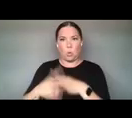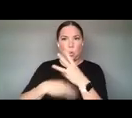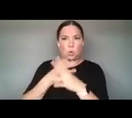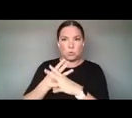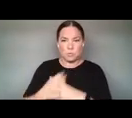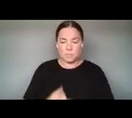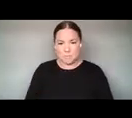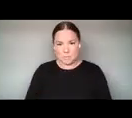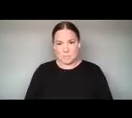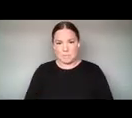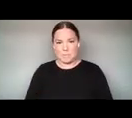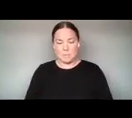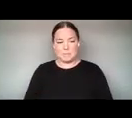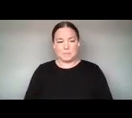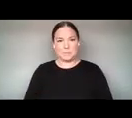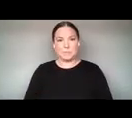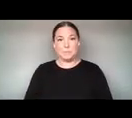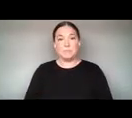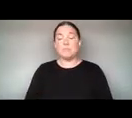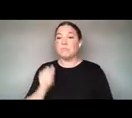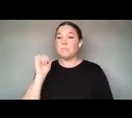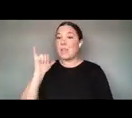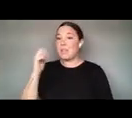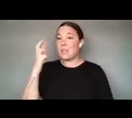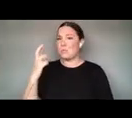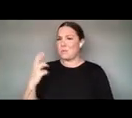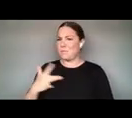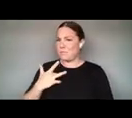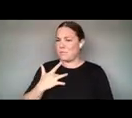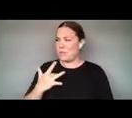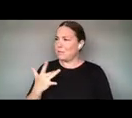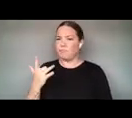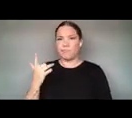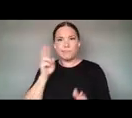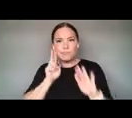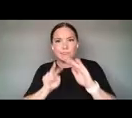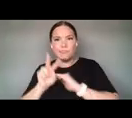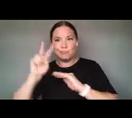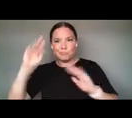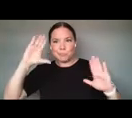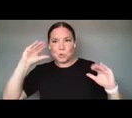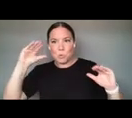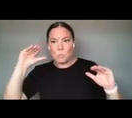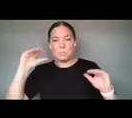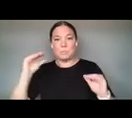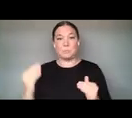THAT'S WHY I'M REALLY HOPEFUL THAT THIS NEW PUSH BY THE NATIONAL ENDOWMENT OF THE ARTS